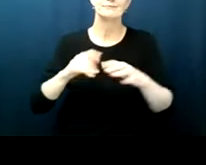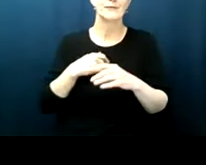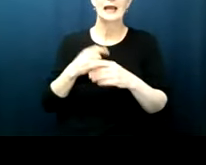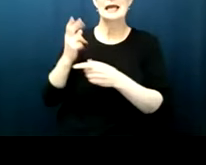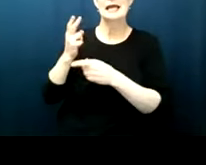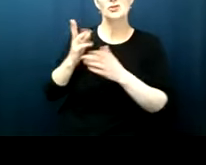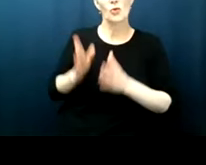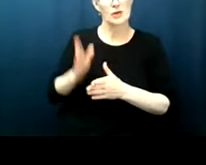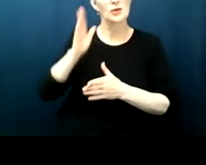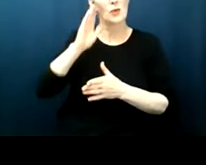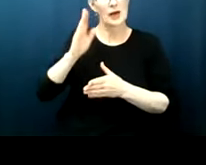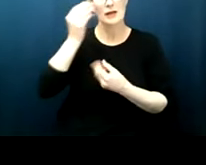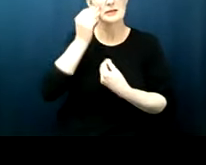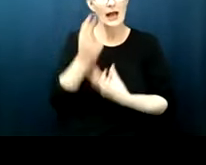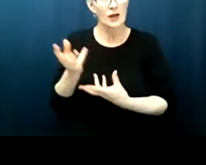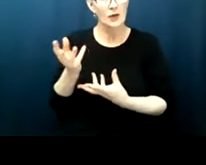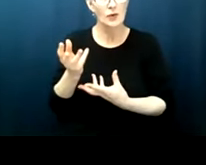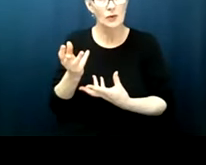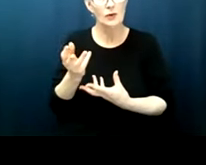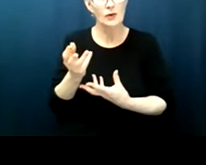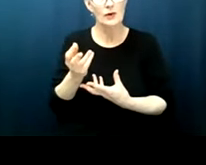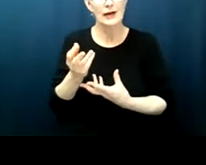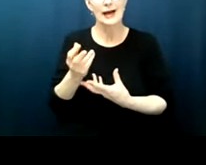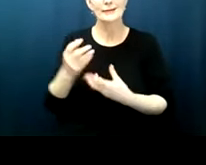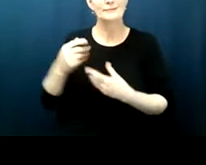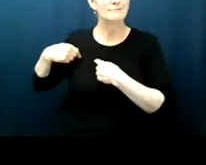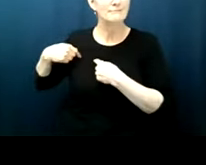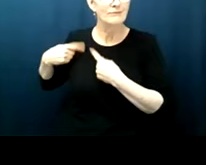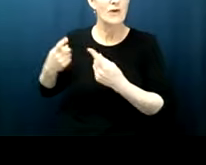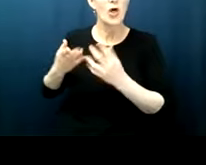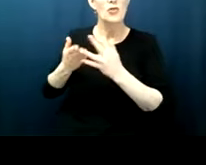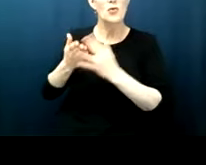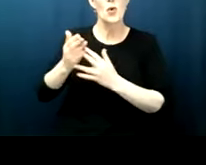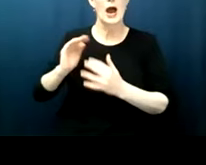that every moment of our history has been expansion and contraction of democracy of